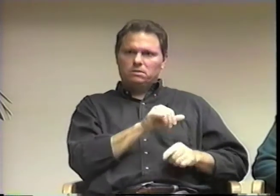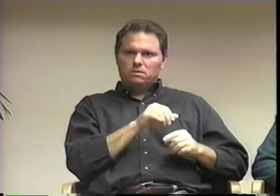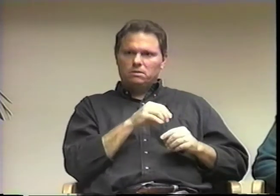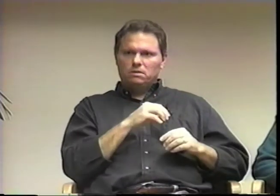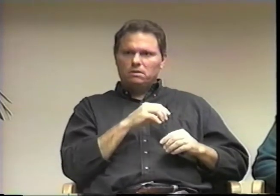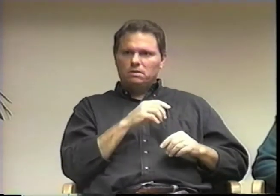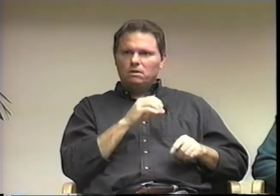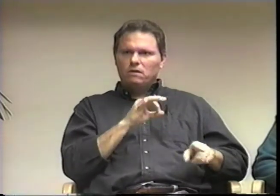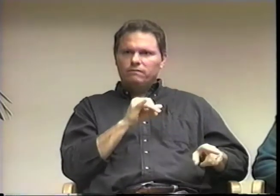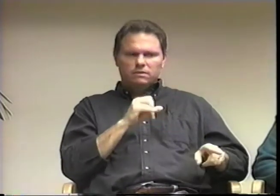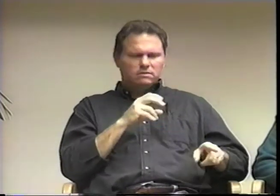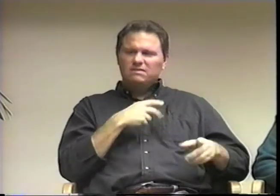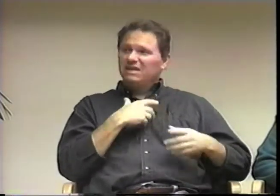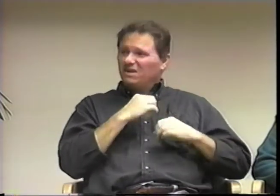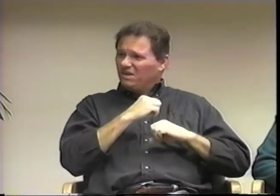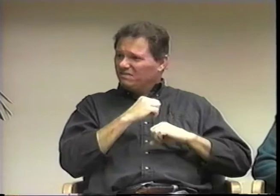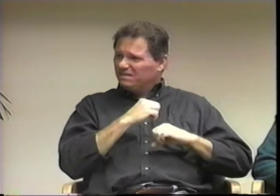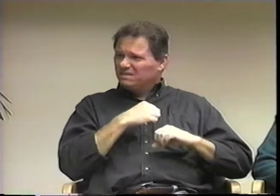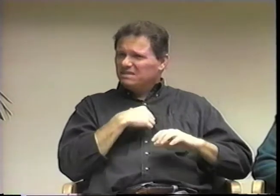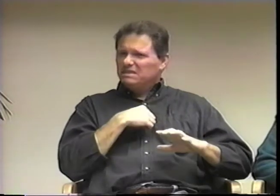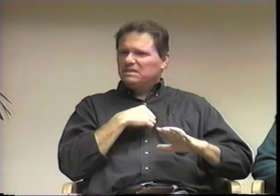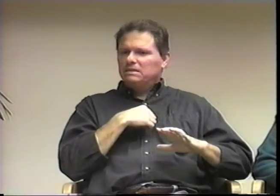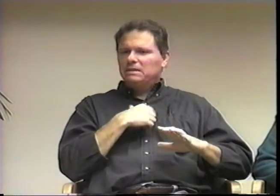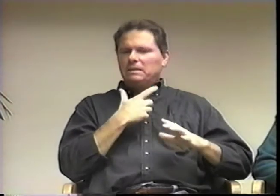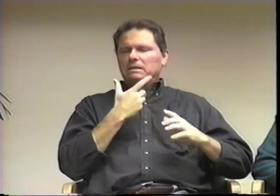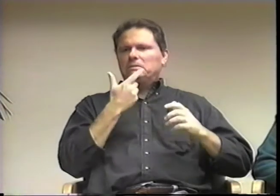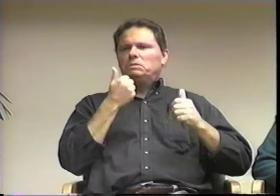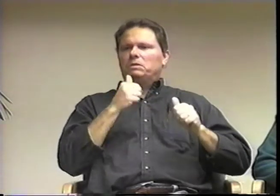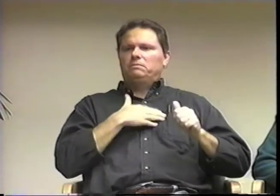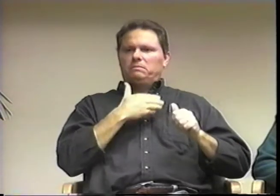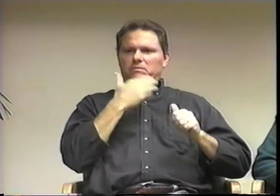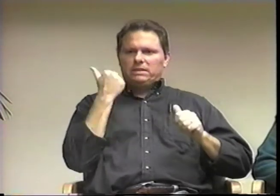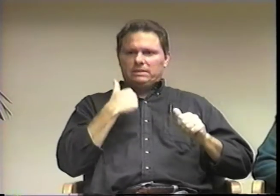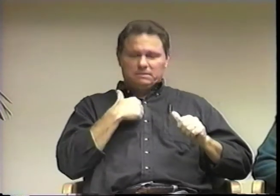but the coach was impressed with my ball handling ability and decided to keep me on offense.